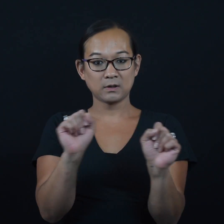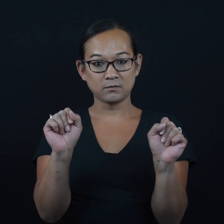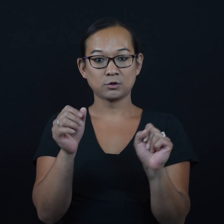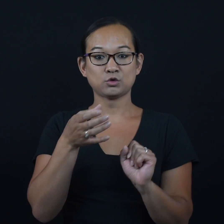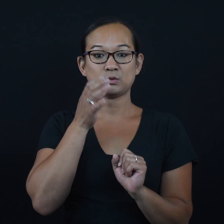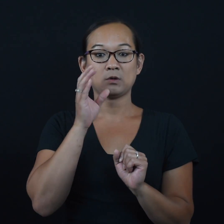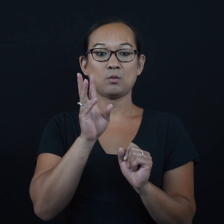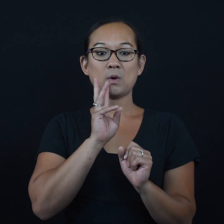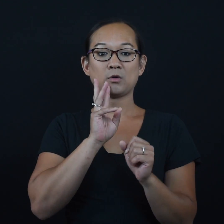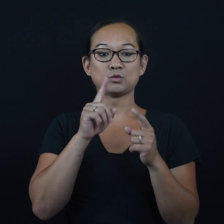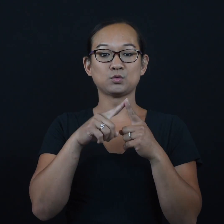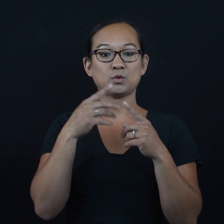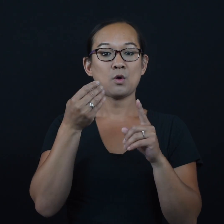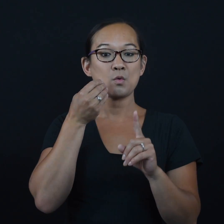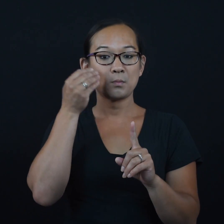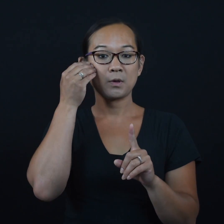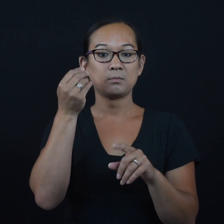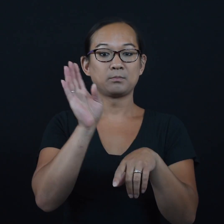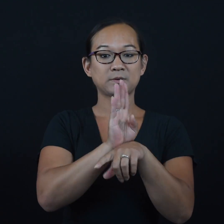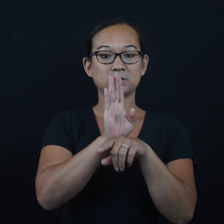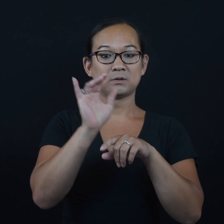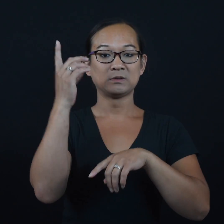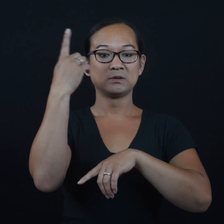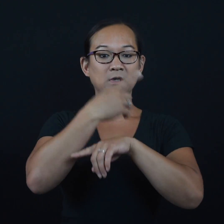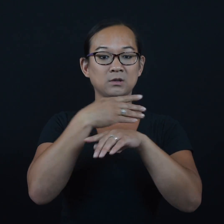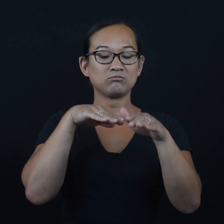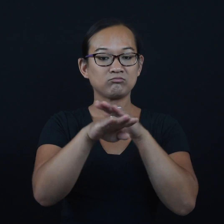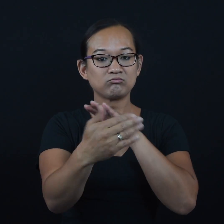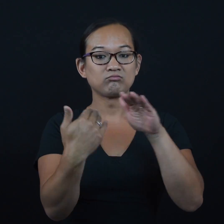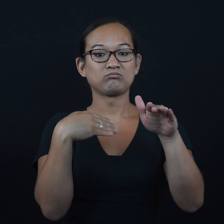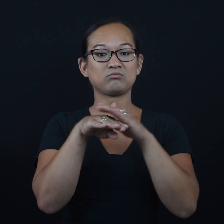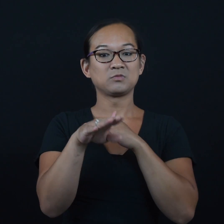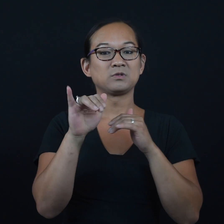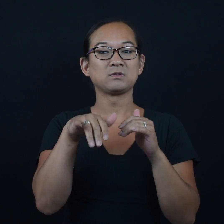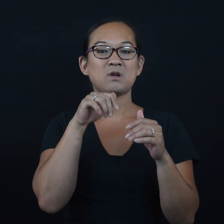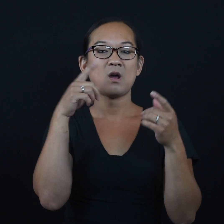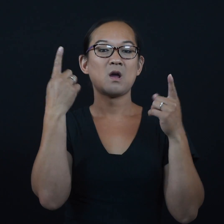“Providing safe drinking water to homes and businesses day in and day out doesn’t